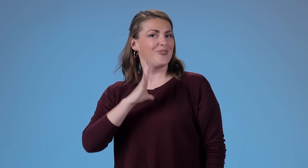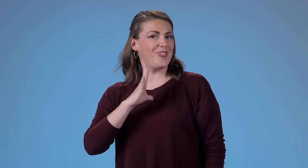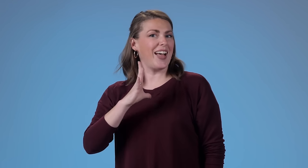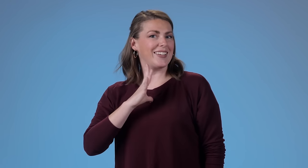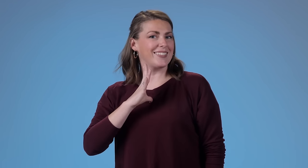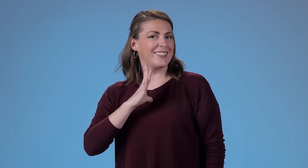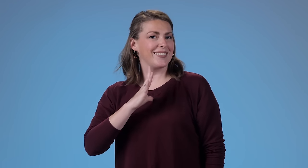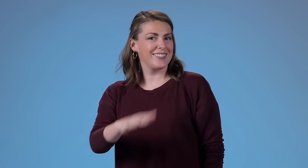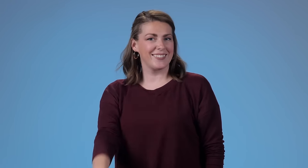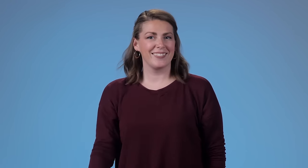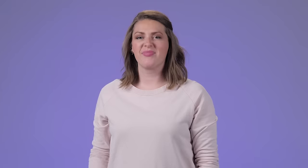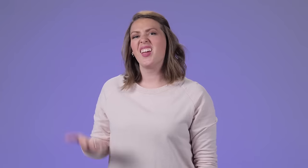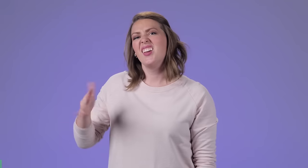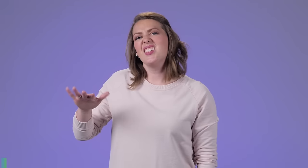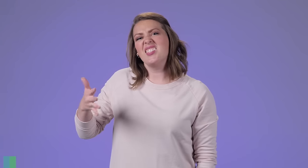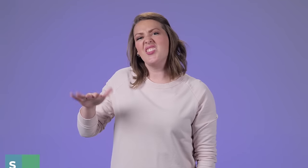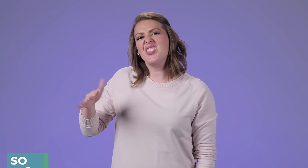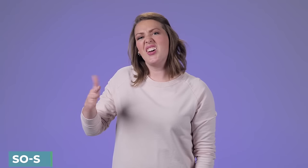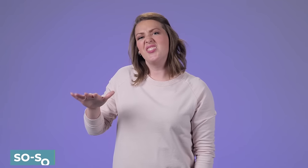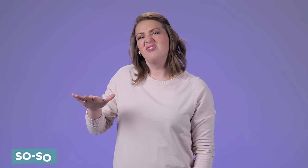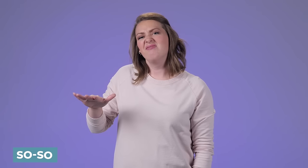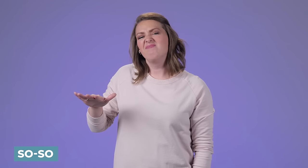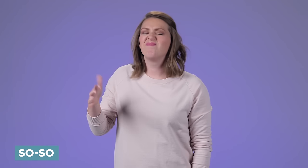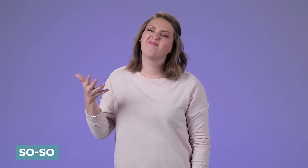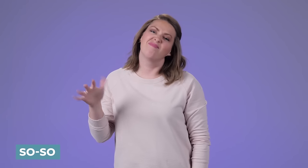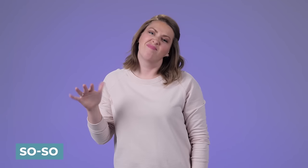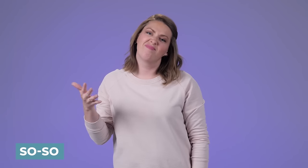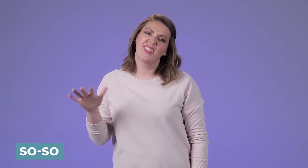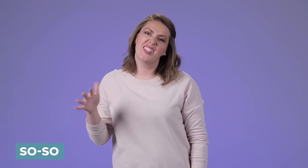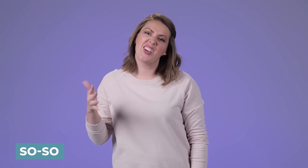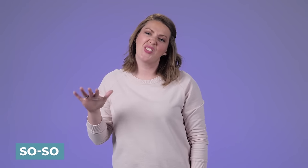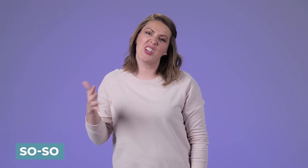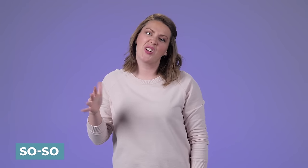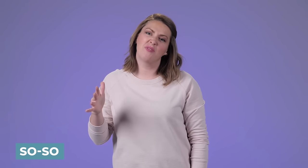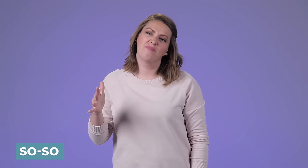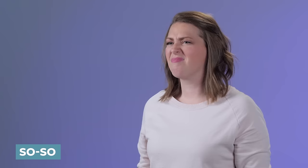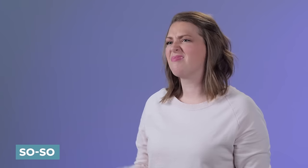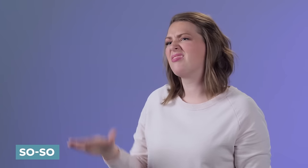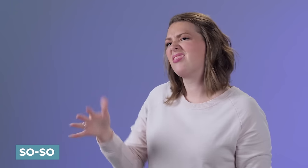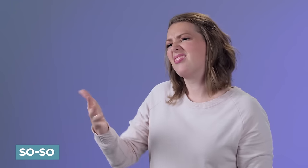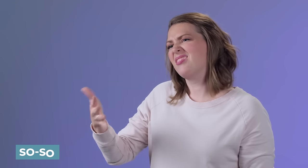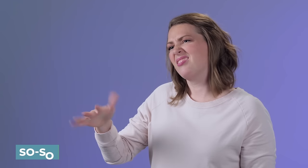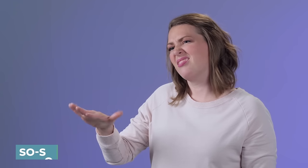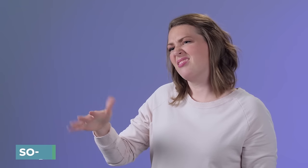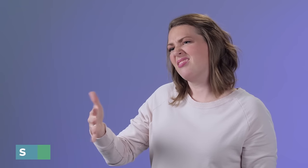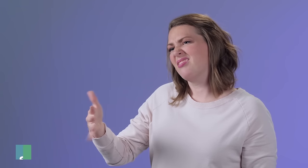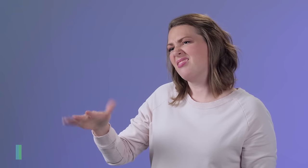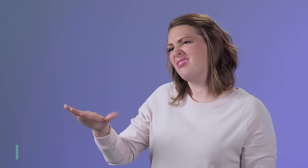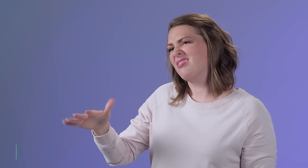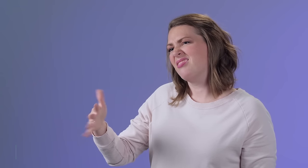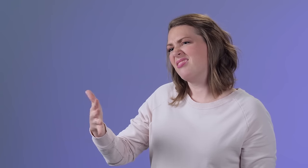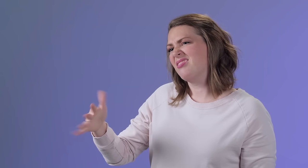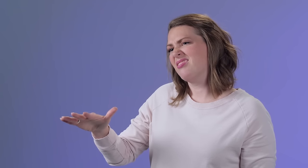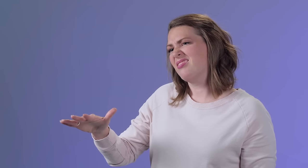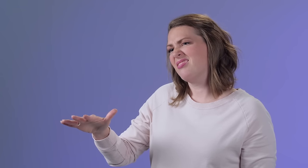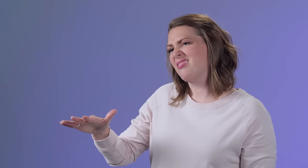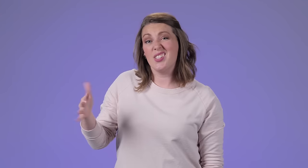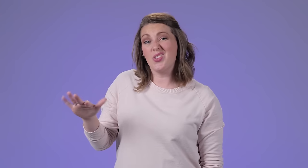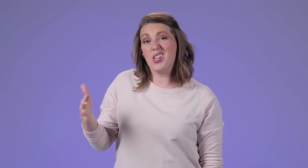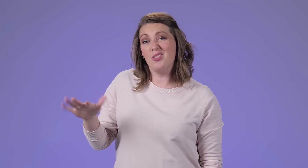busy', now if you're really busy you go to show you're really busy, 'busy.'